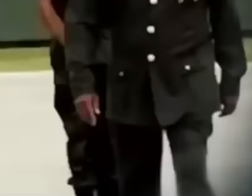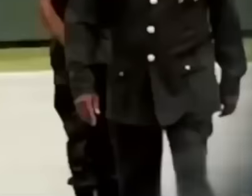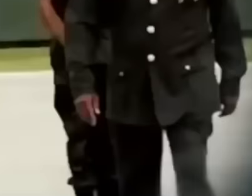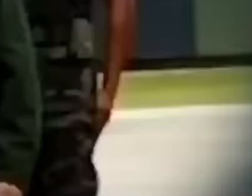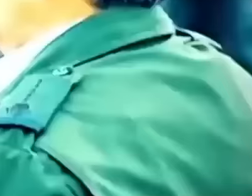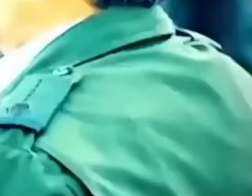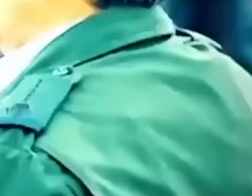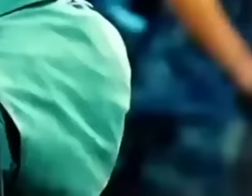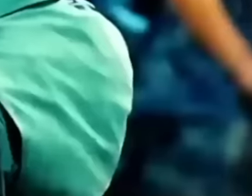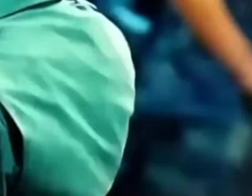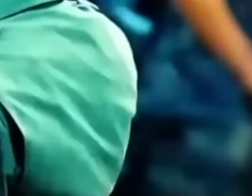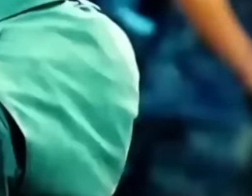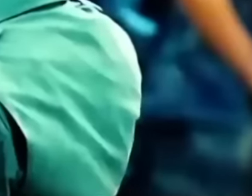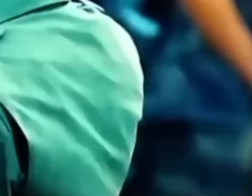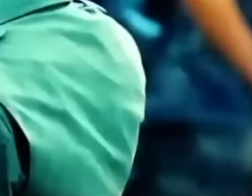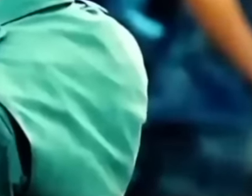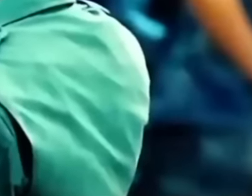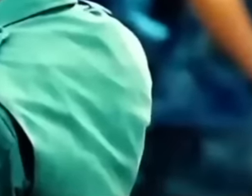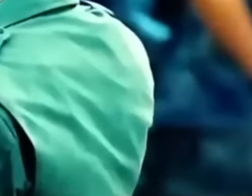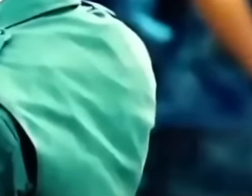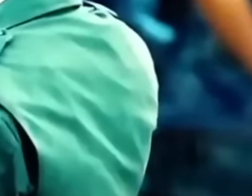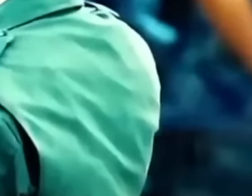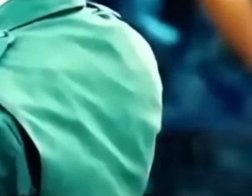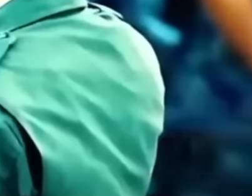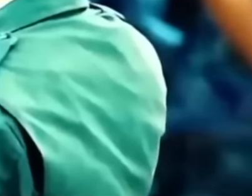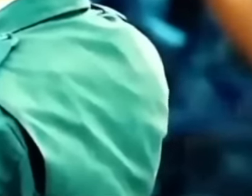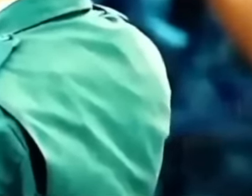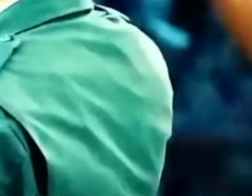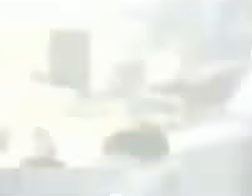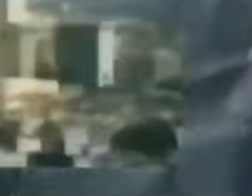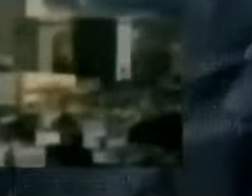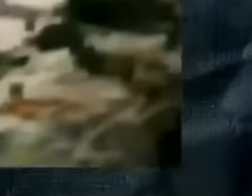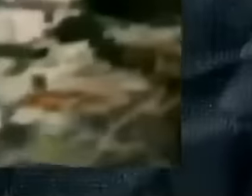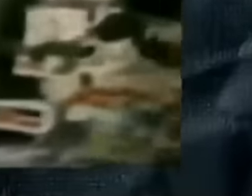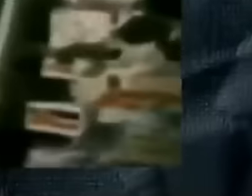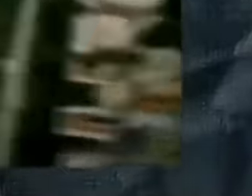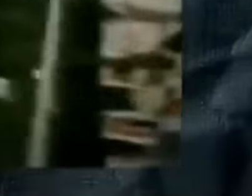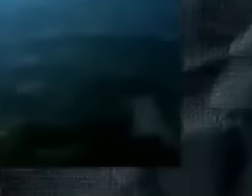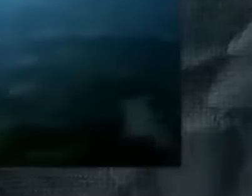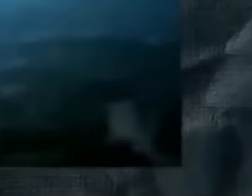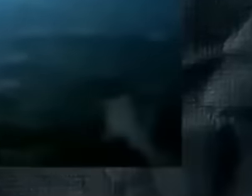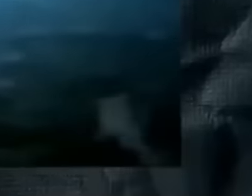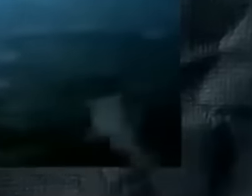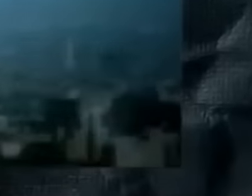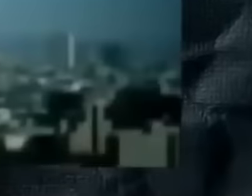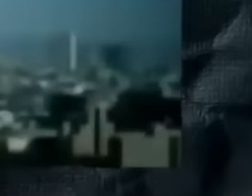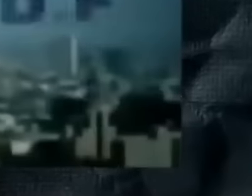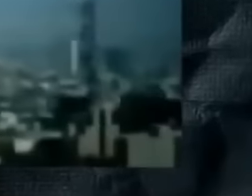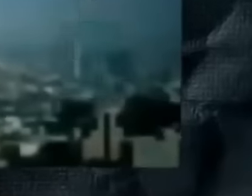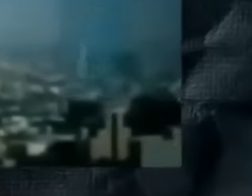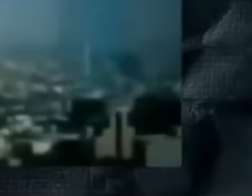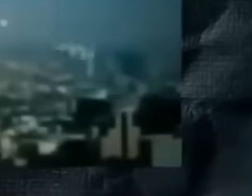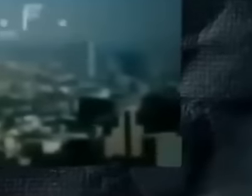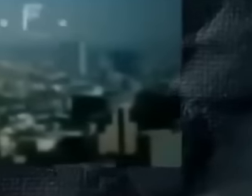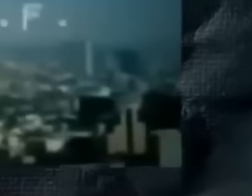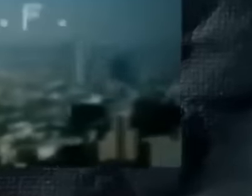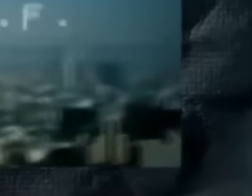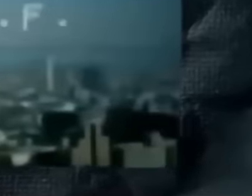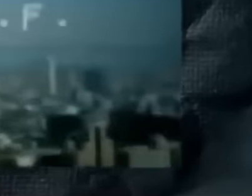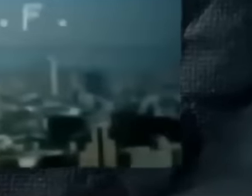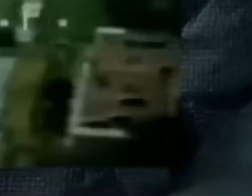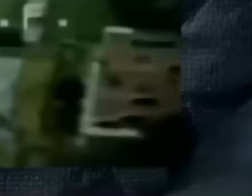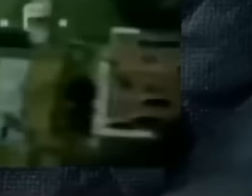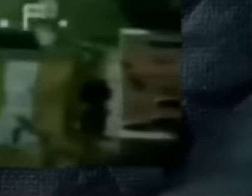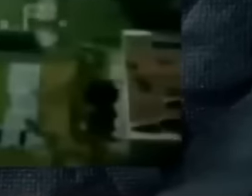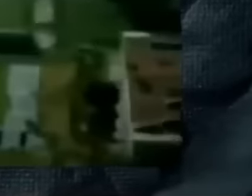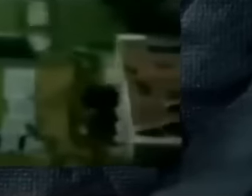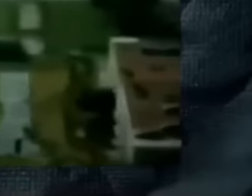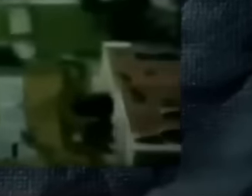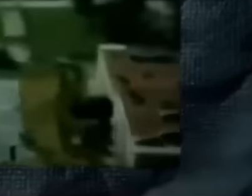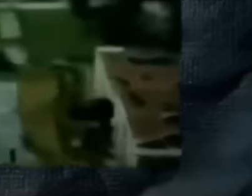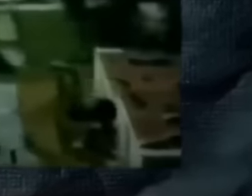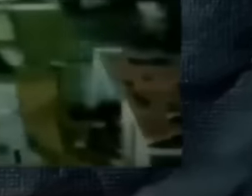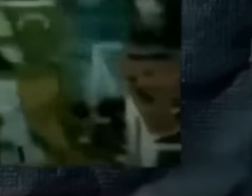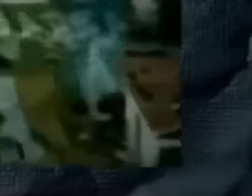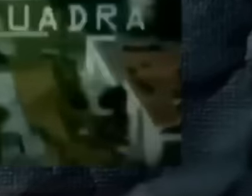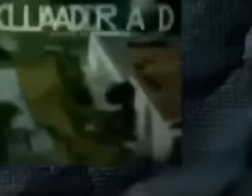effective the construction of this intelligence center was at a cost of 3,365 million